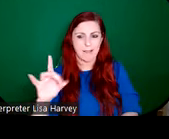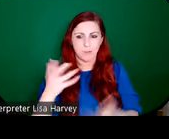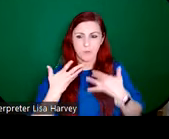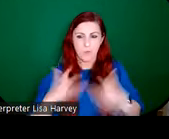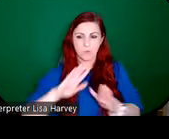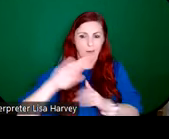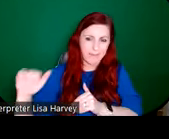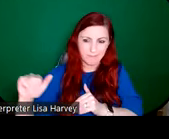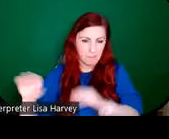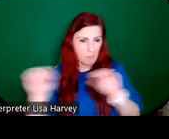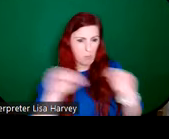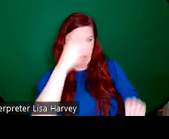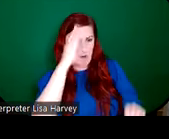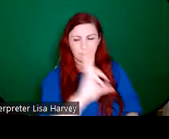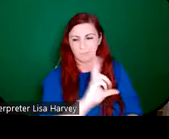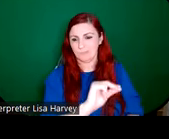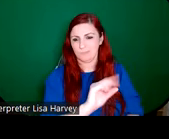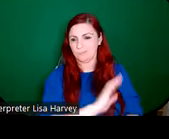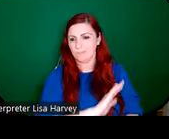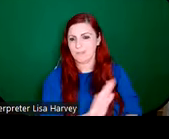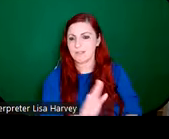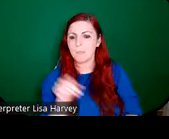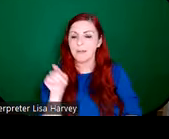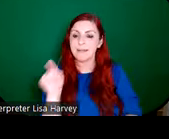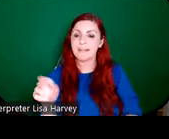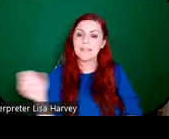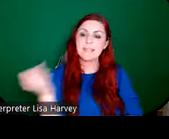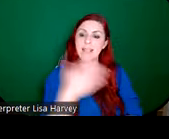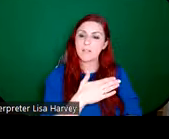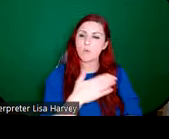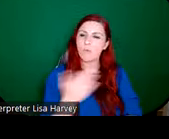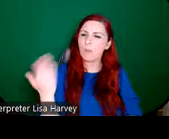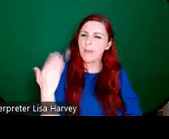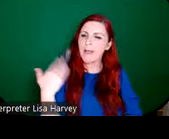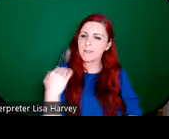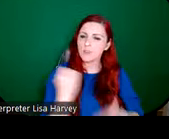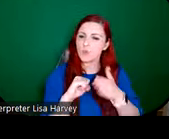going to move to Ireland. So instead, he sent over his former pupil, and his